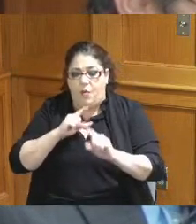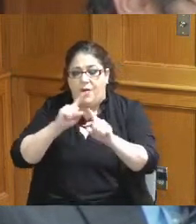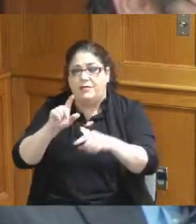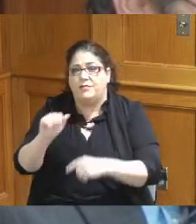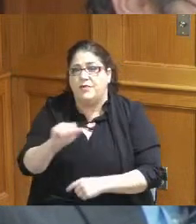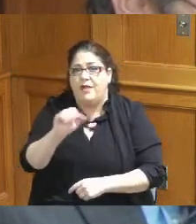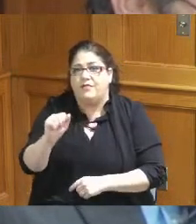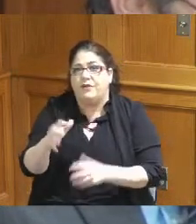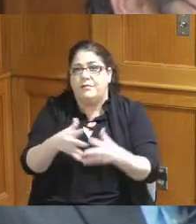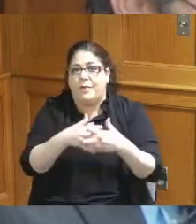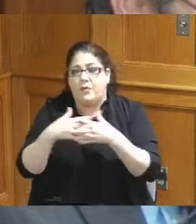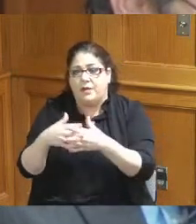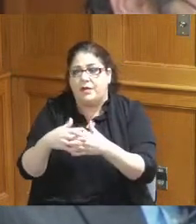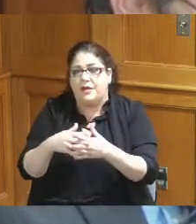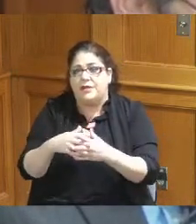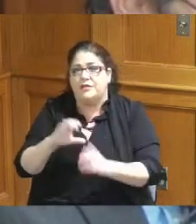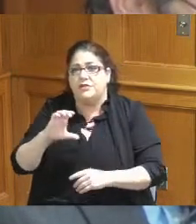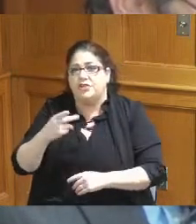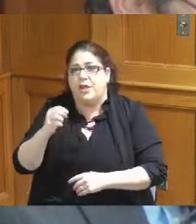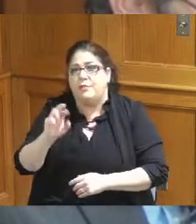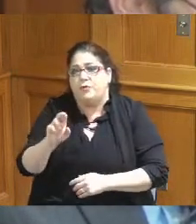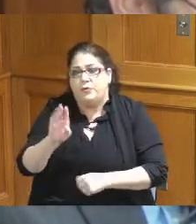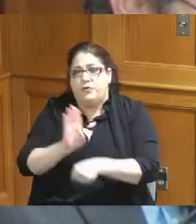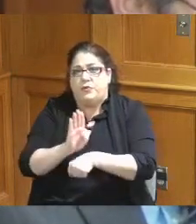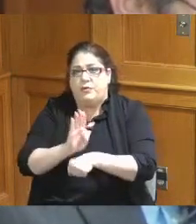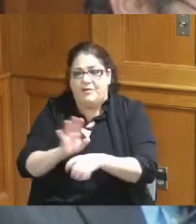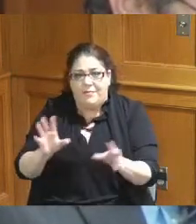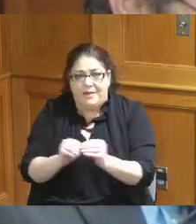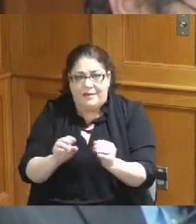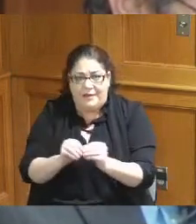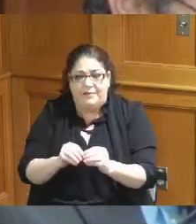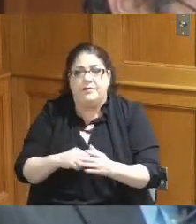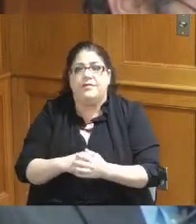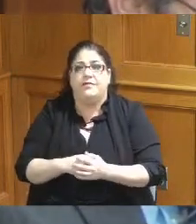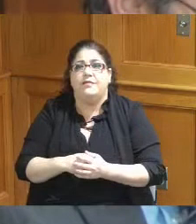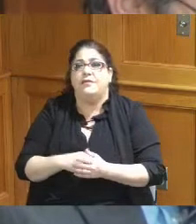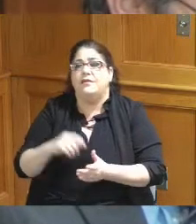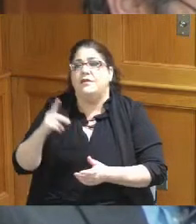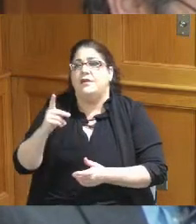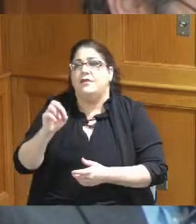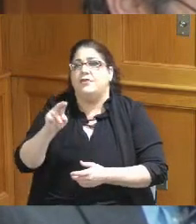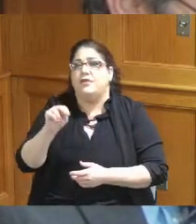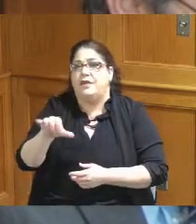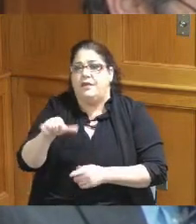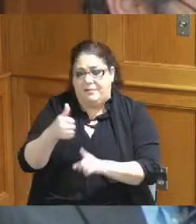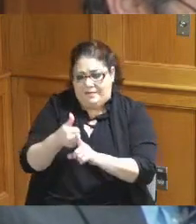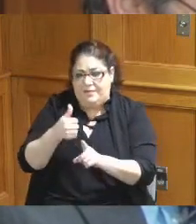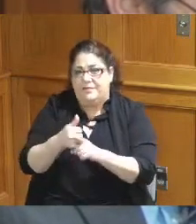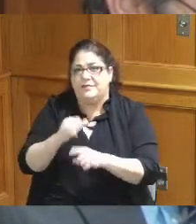chamber annual meeting it was very well done Eric Kearney is the executive Director CEO and